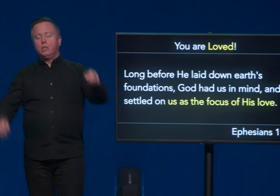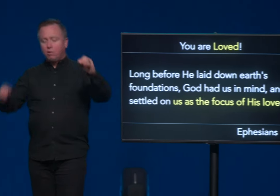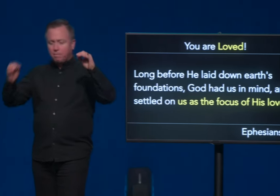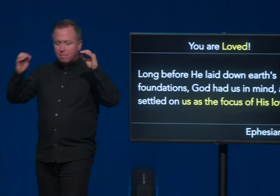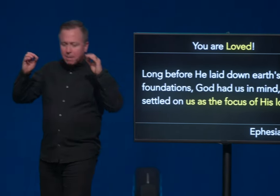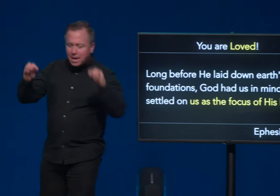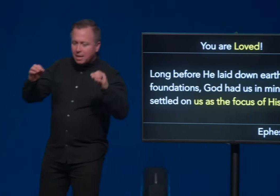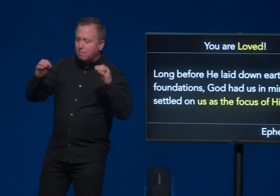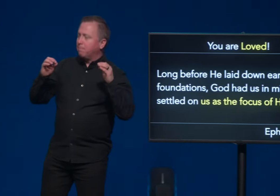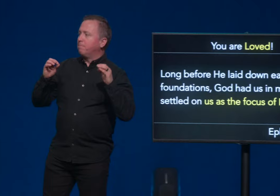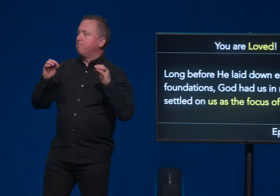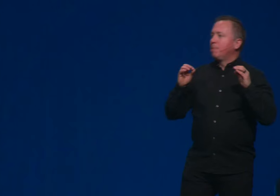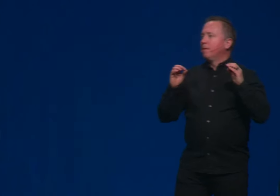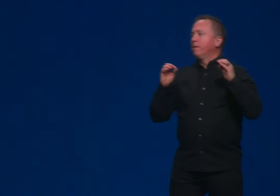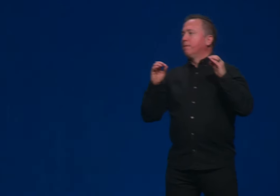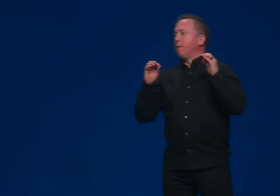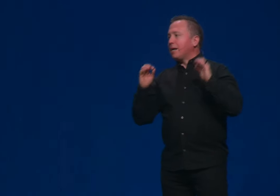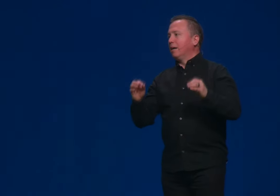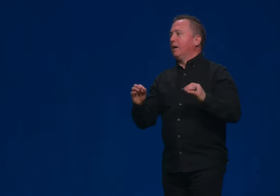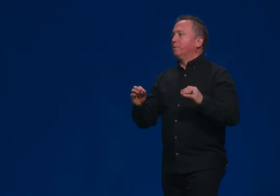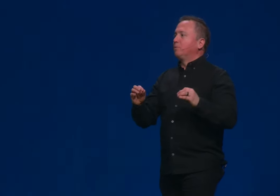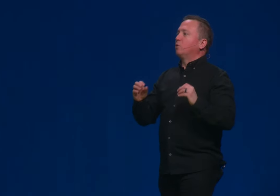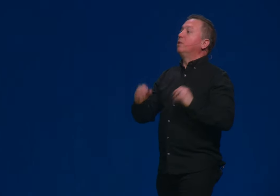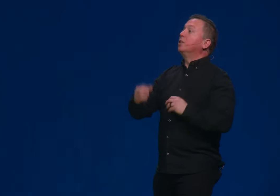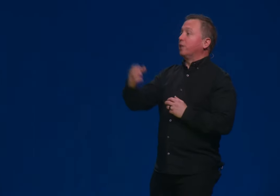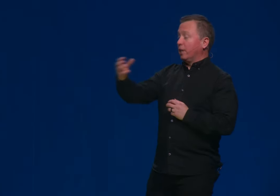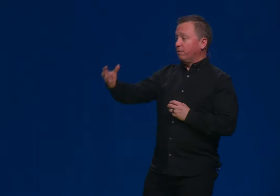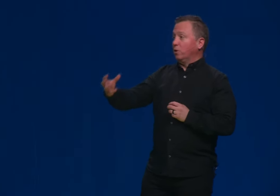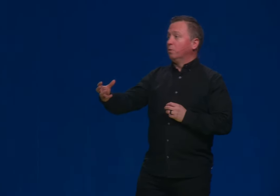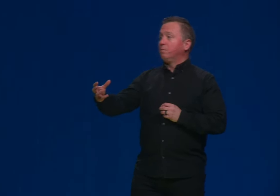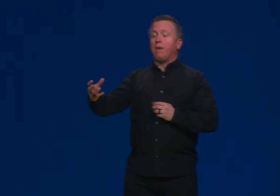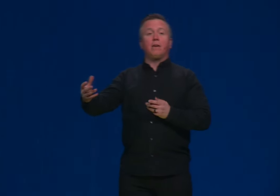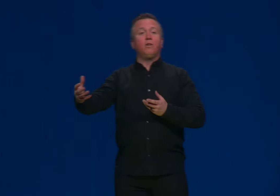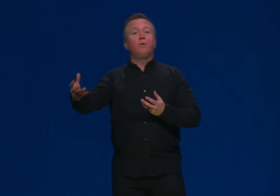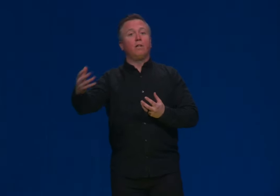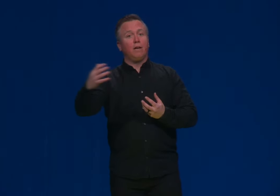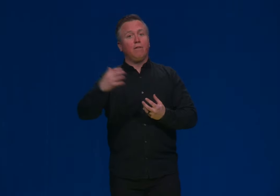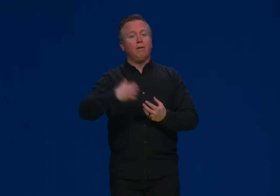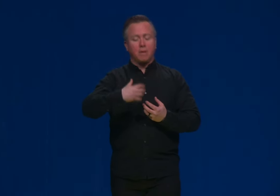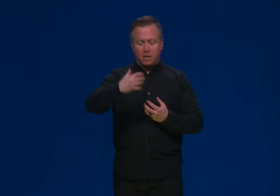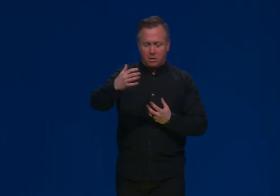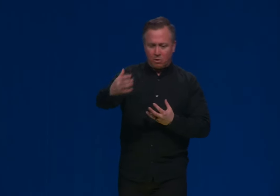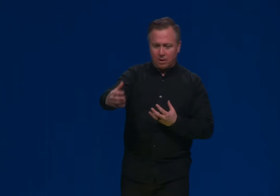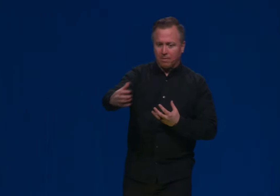You have been made by God so that he could love you and that you could love him and know him.